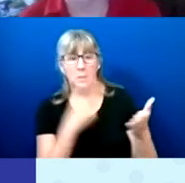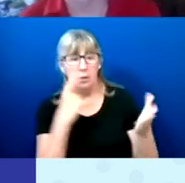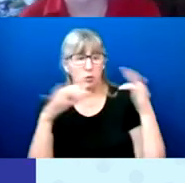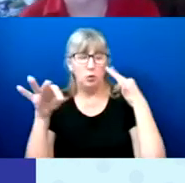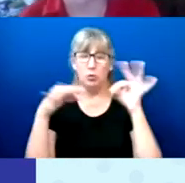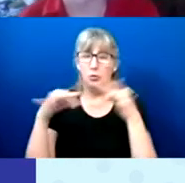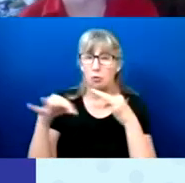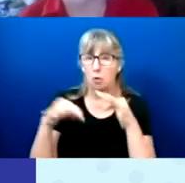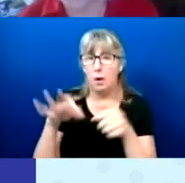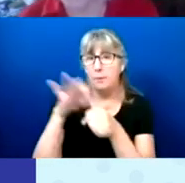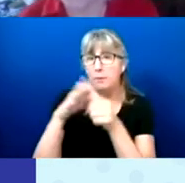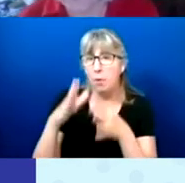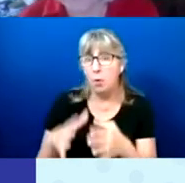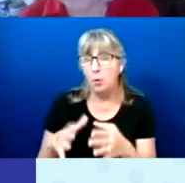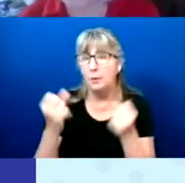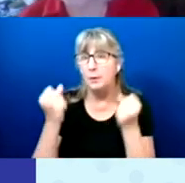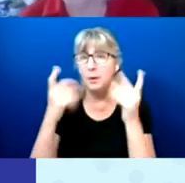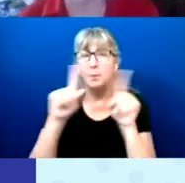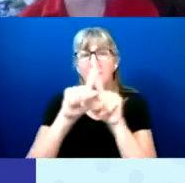voter in a number of different ways.